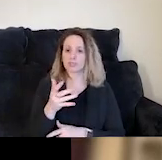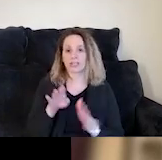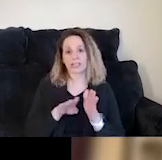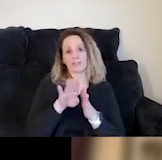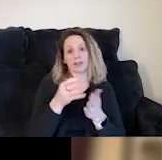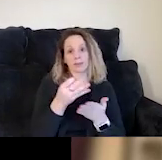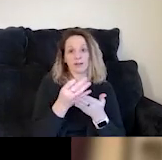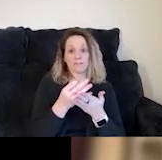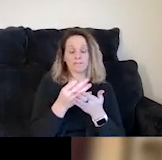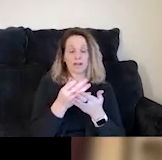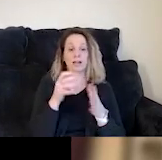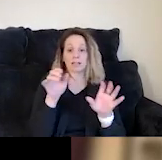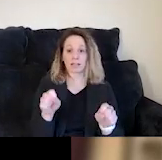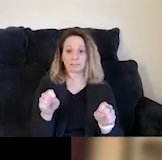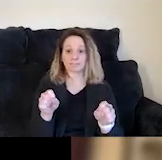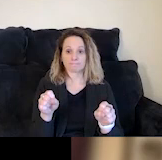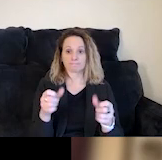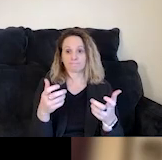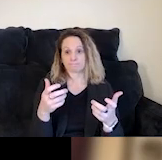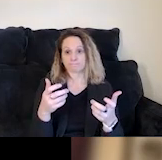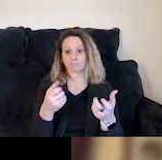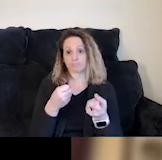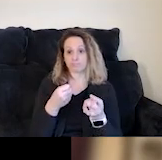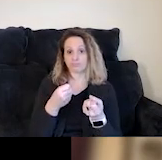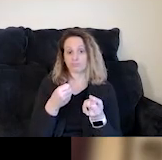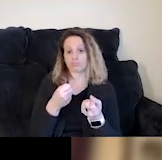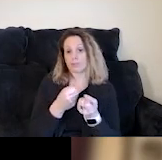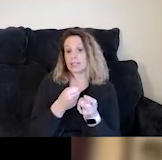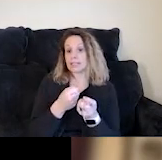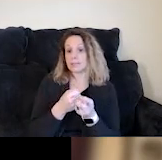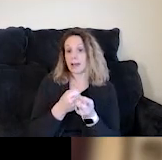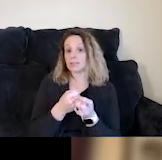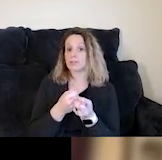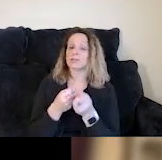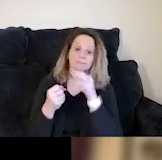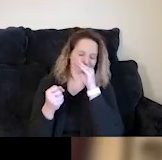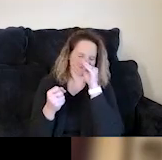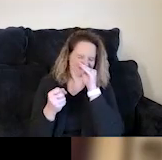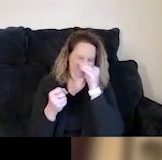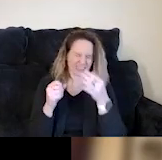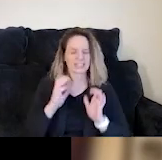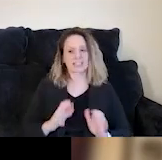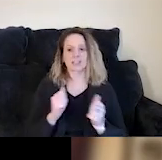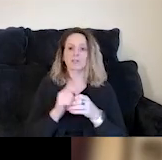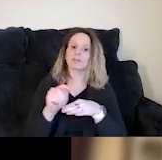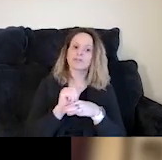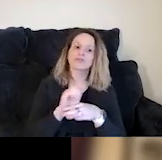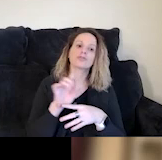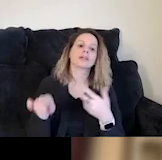so that we can sponsor our returning citizens, you know, with specific training